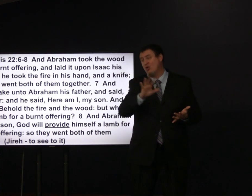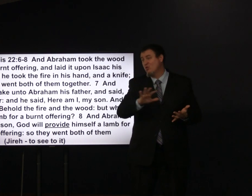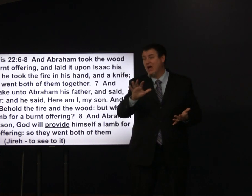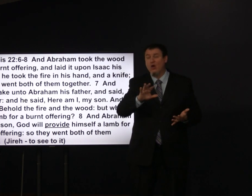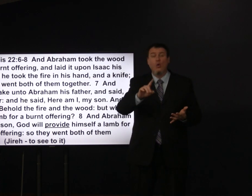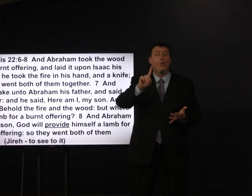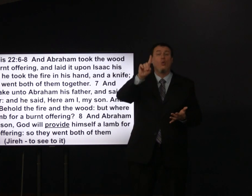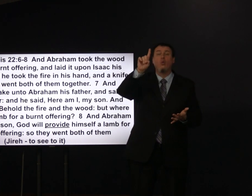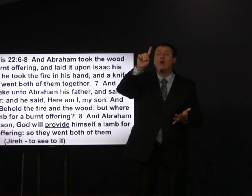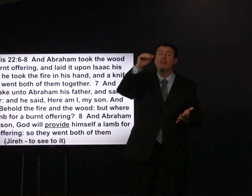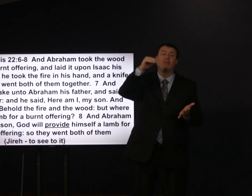and